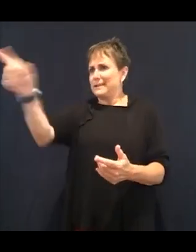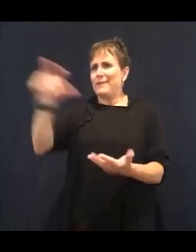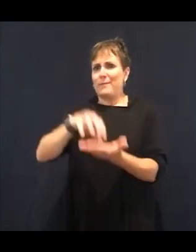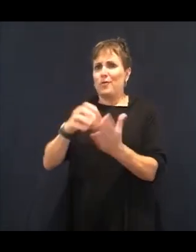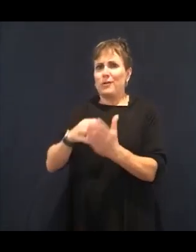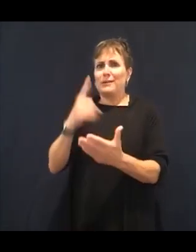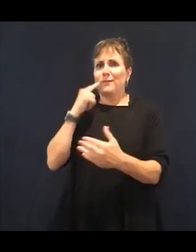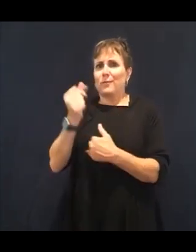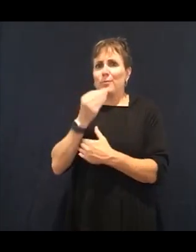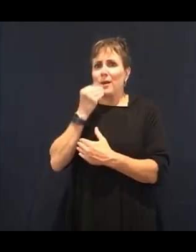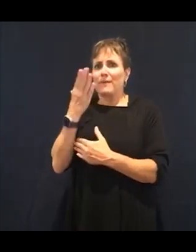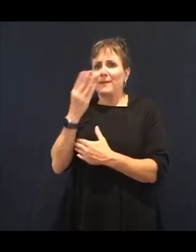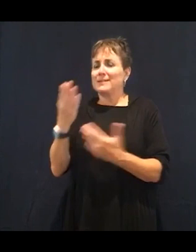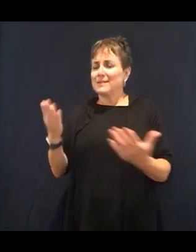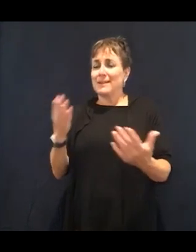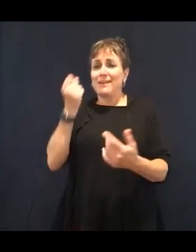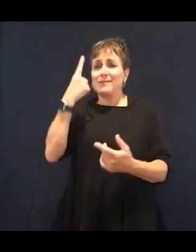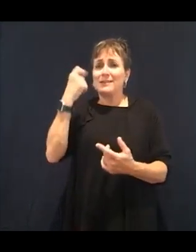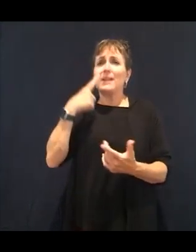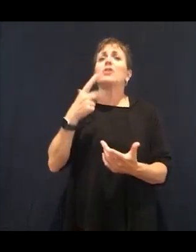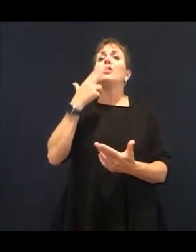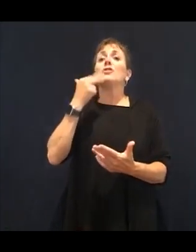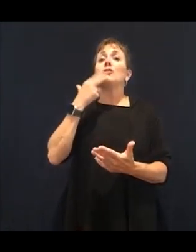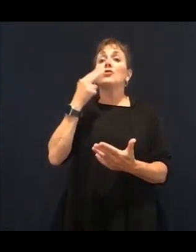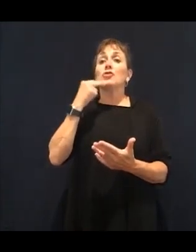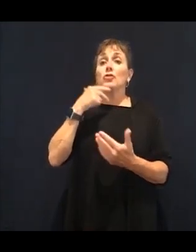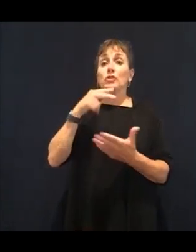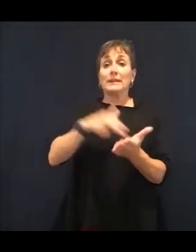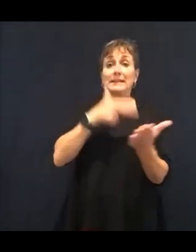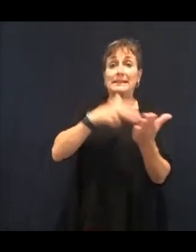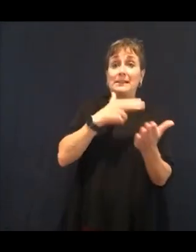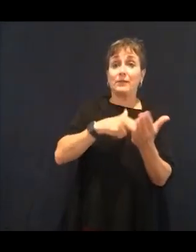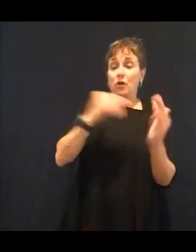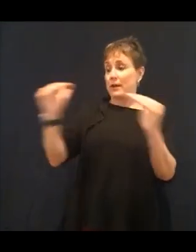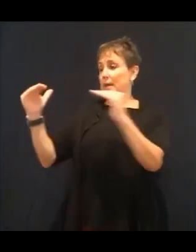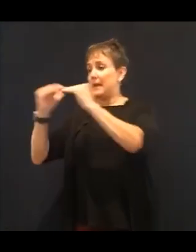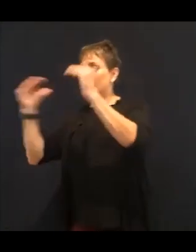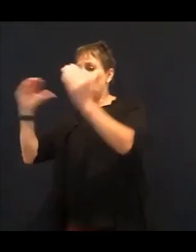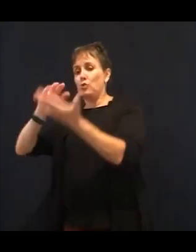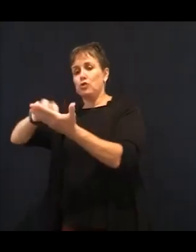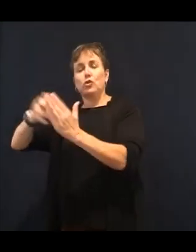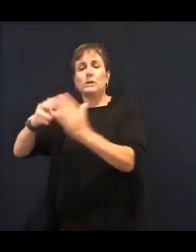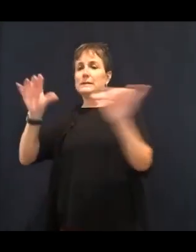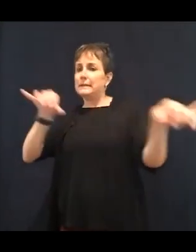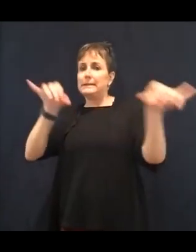is where we're starting to teach our bodies to have to overproduce